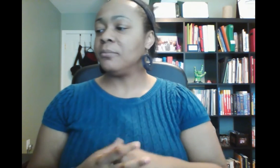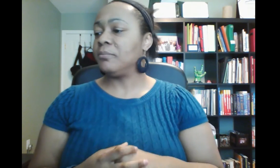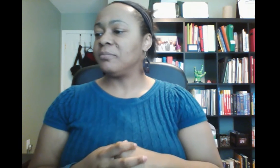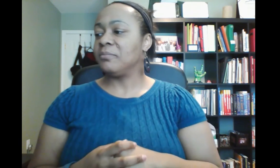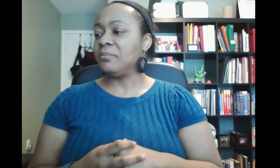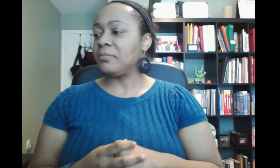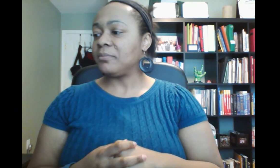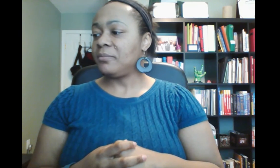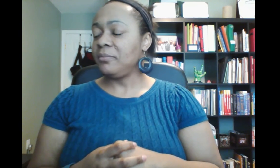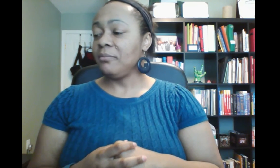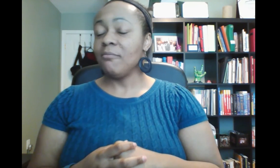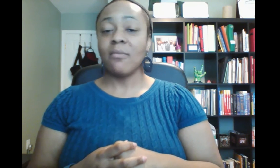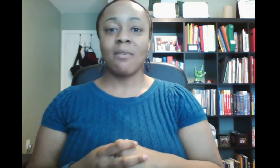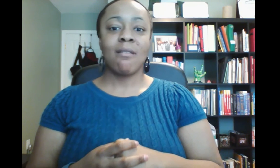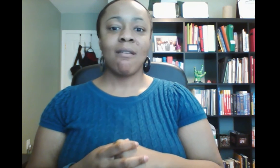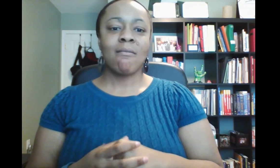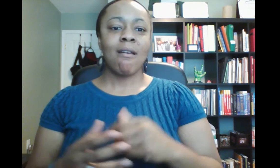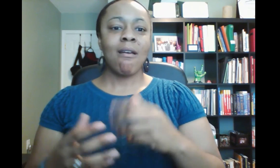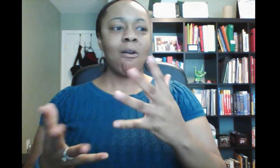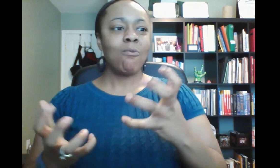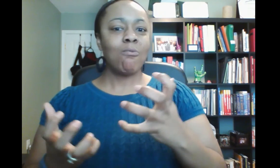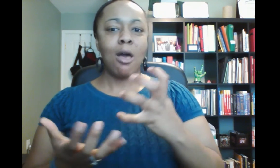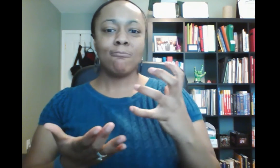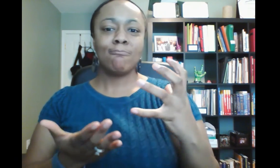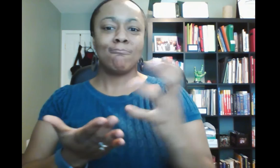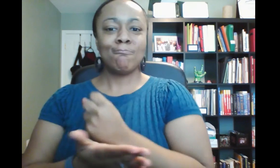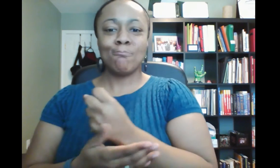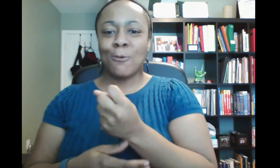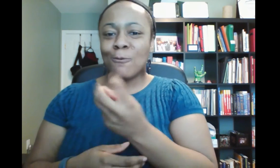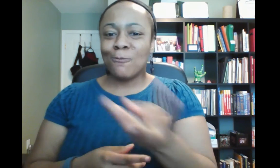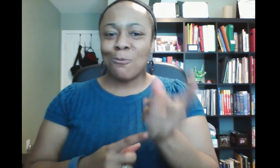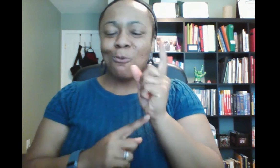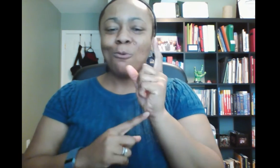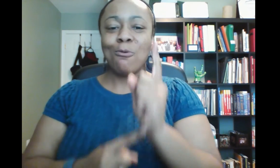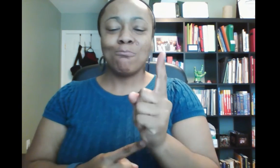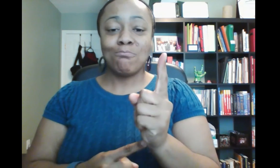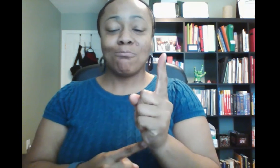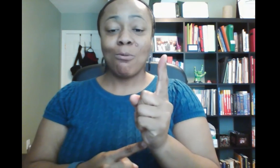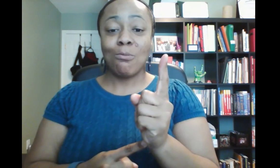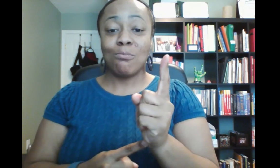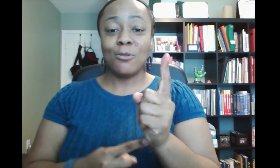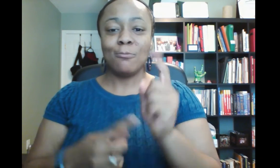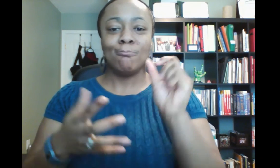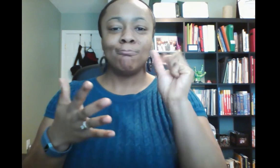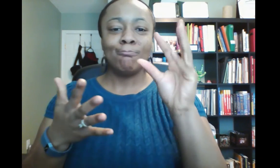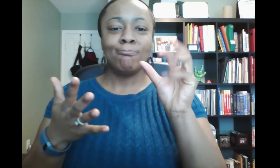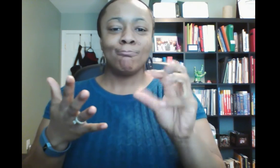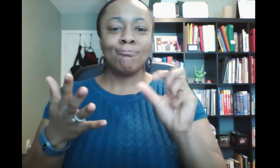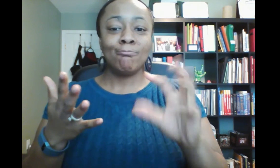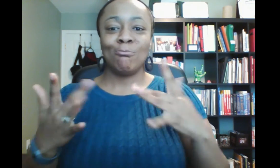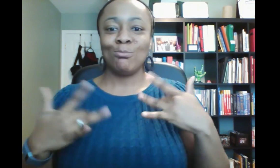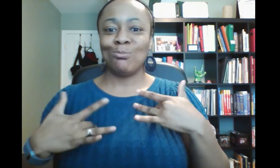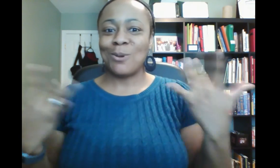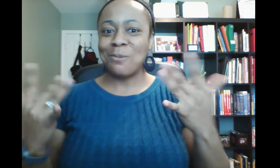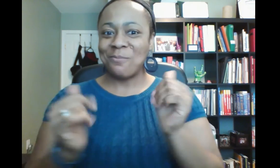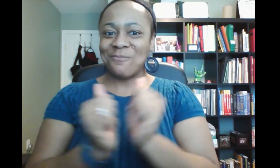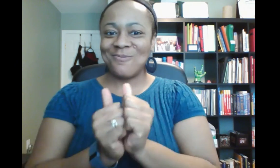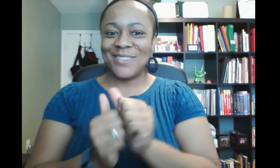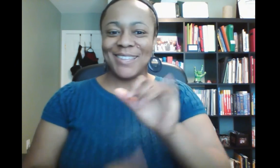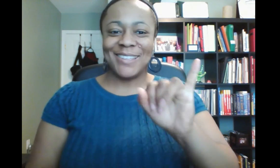I want to take a few moments of your time to share with